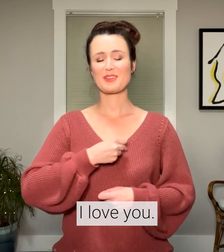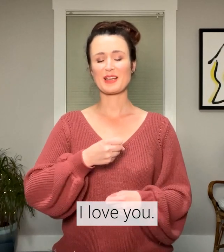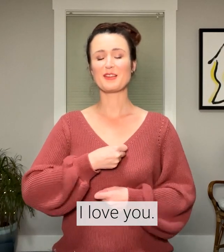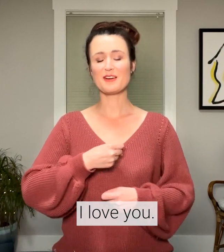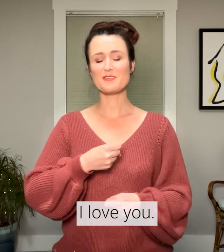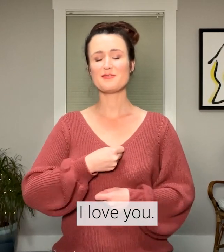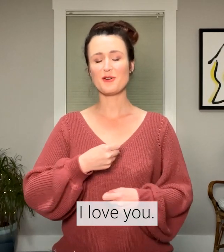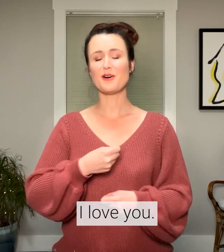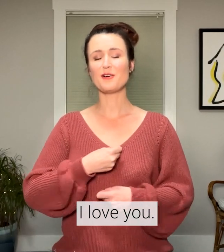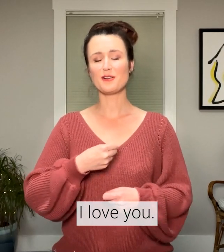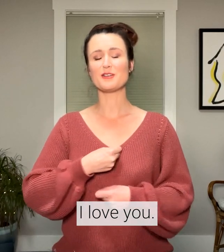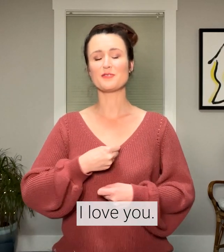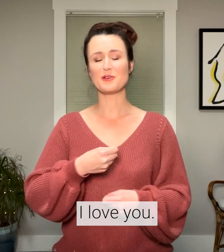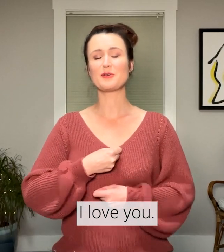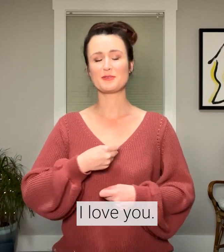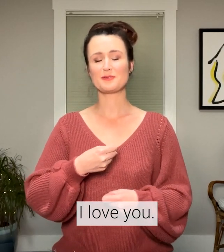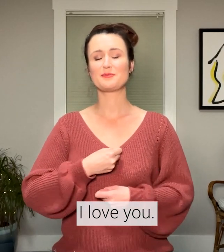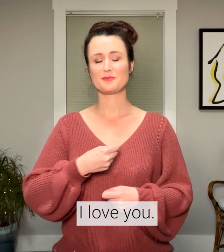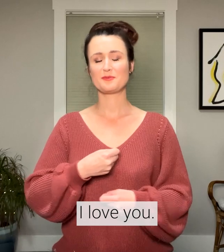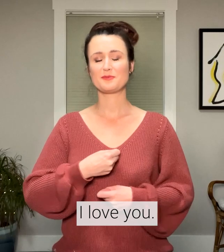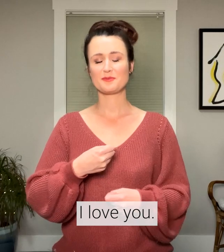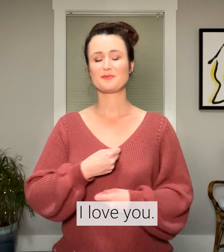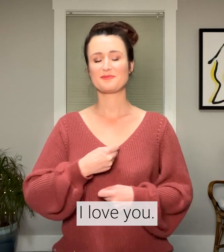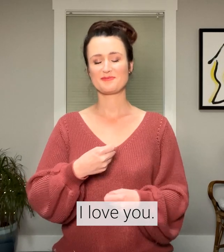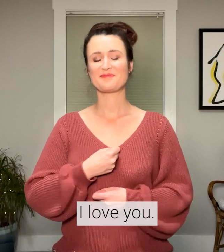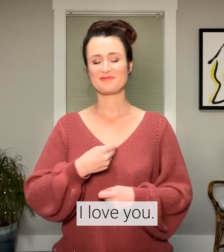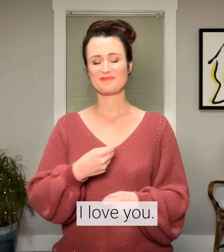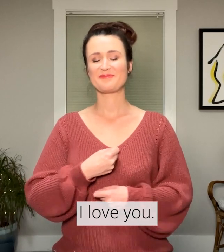I love all of you.